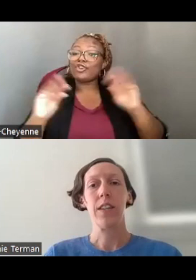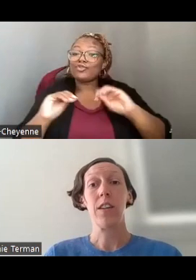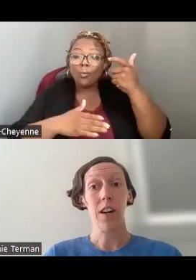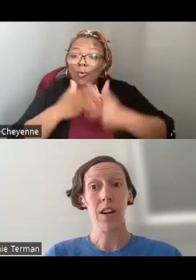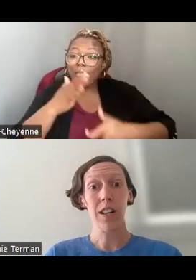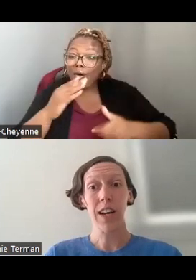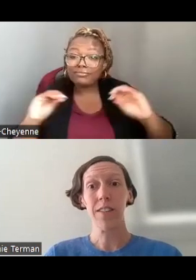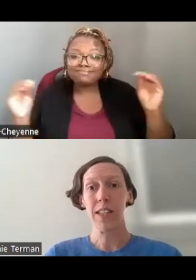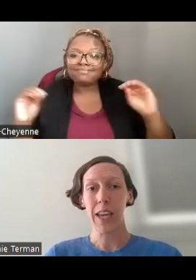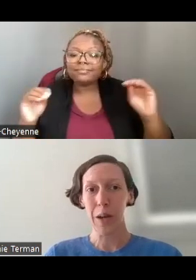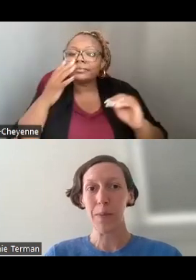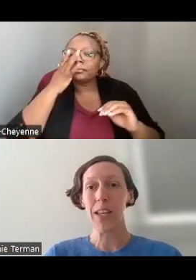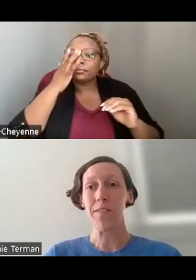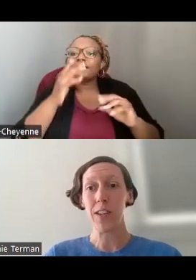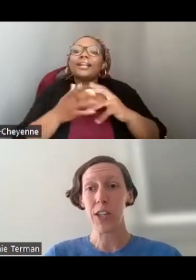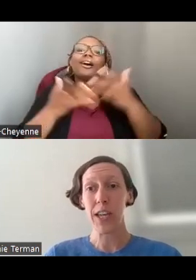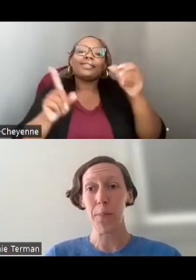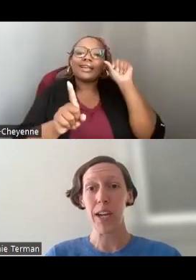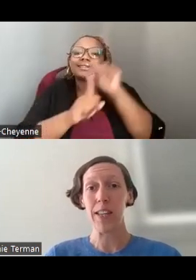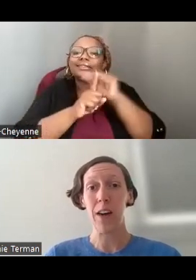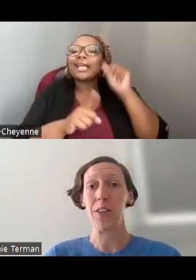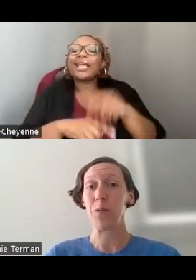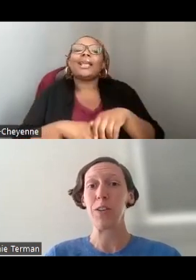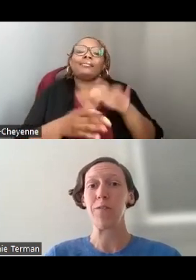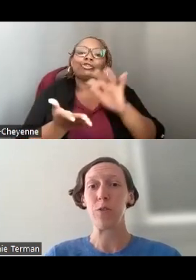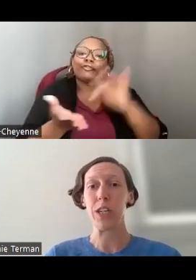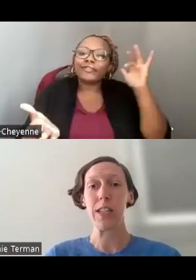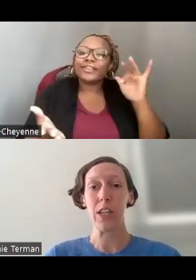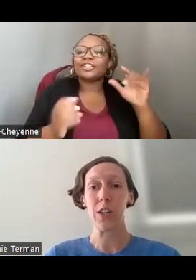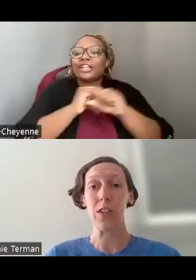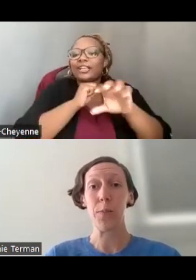THERE ARE A LOT OF SCAMS AND PHISHING CAMPAIGNS OUT IN THE WORLD FOR ORGANIZATIONS TO PAY